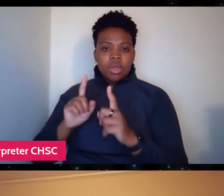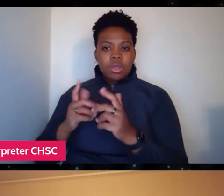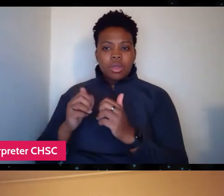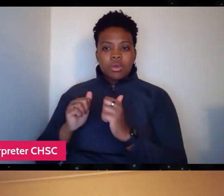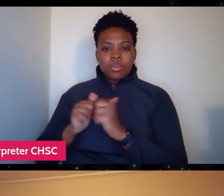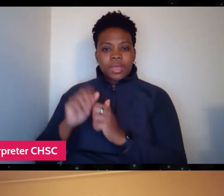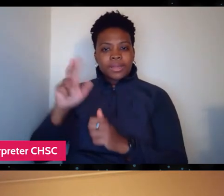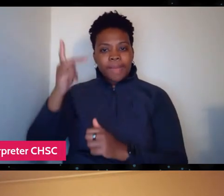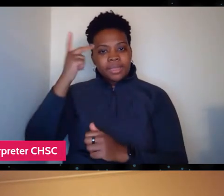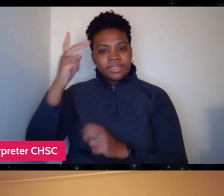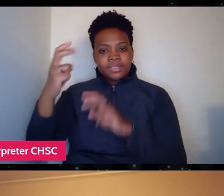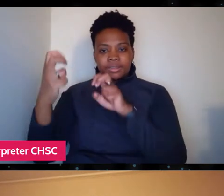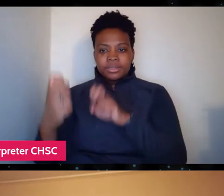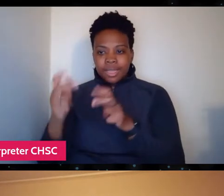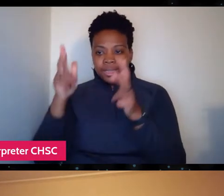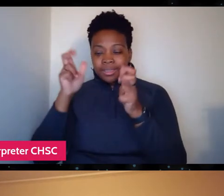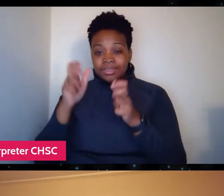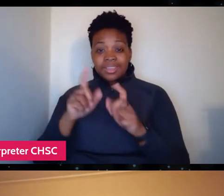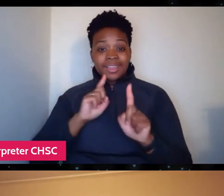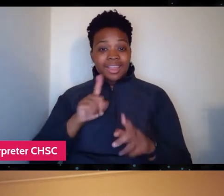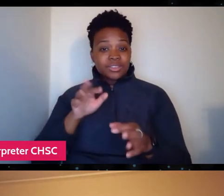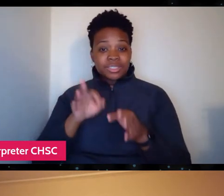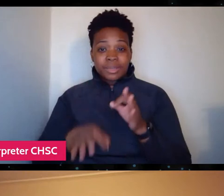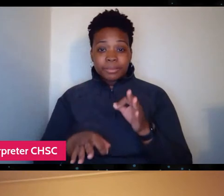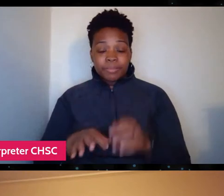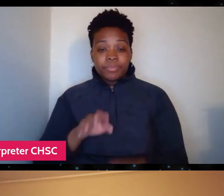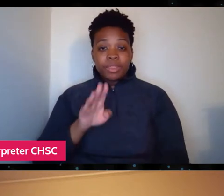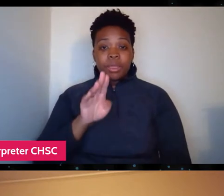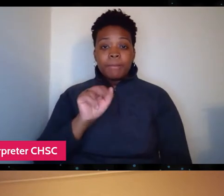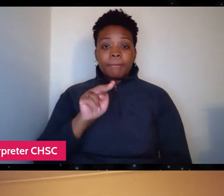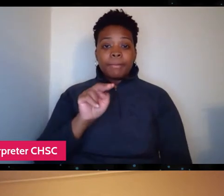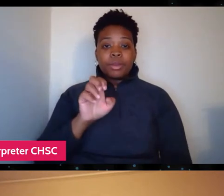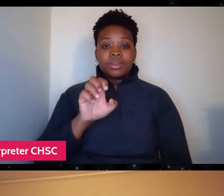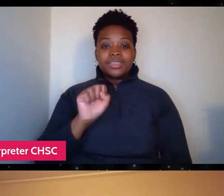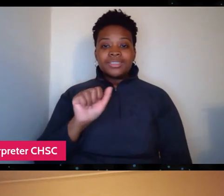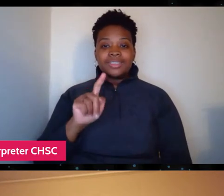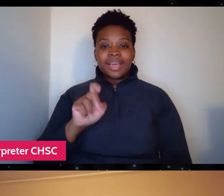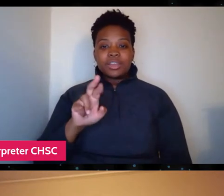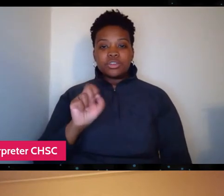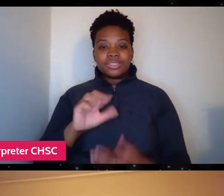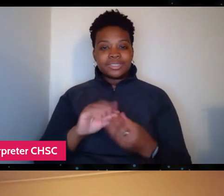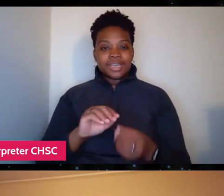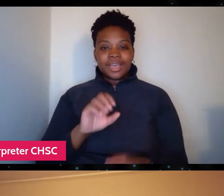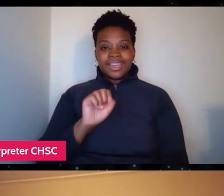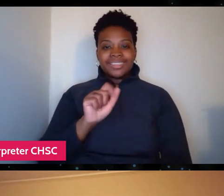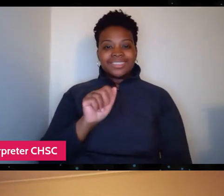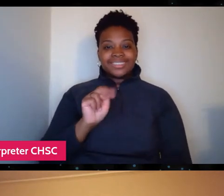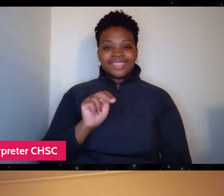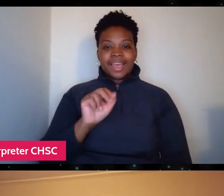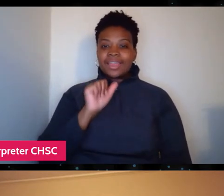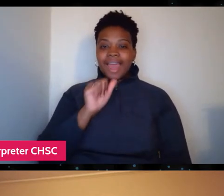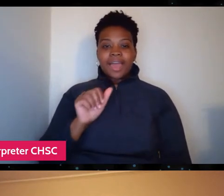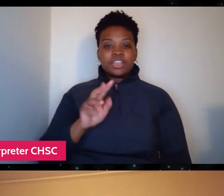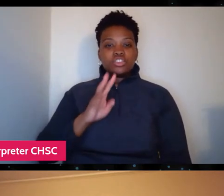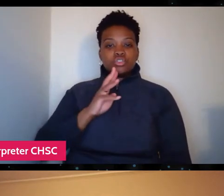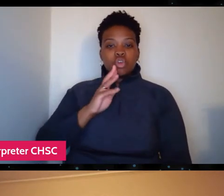The answer was simple, Bernie Sanders said Stan was not He was out on the front lines